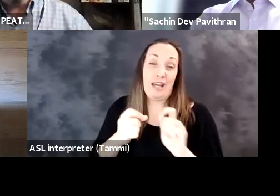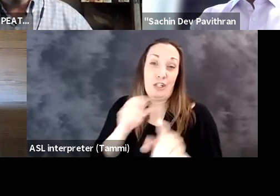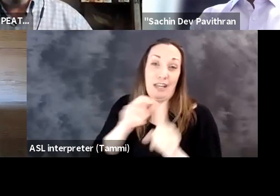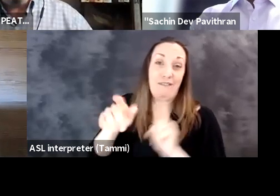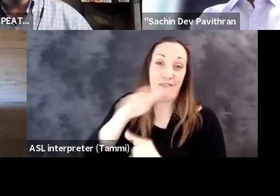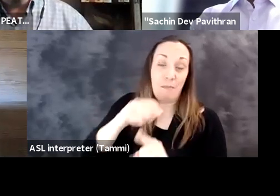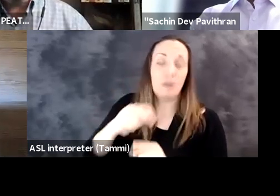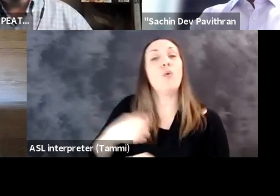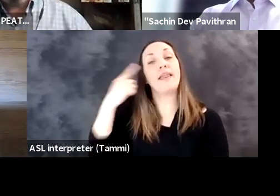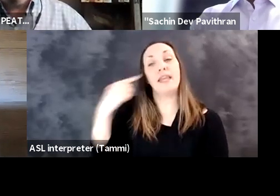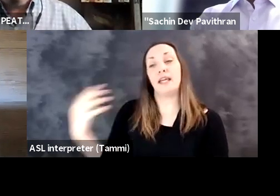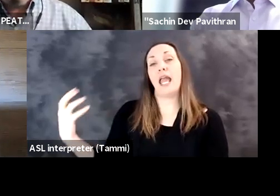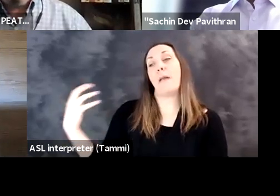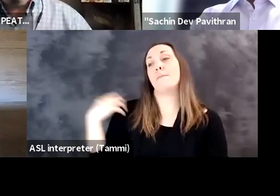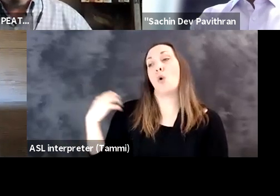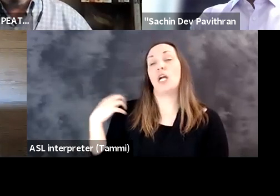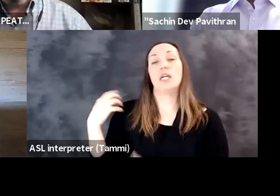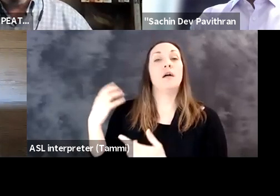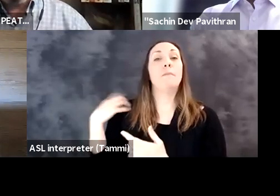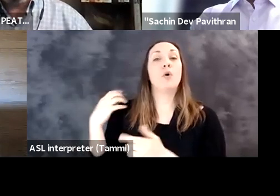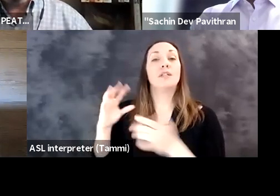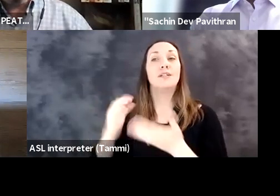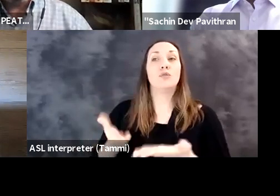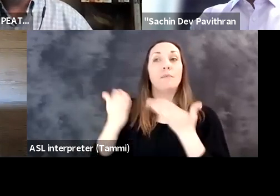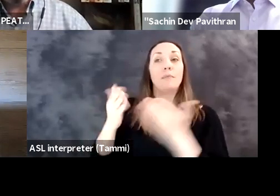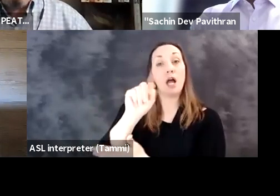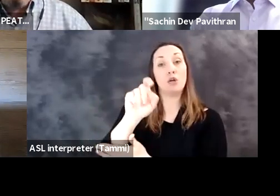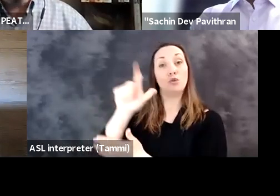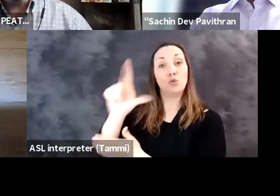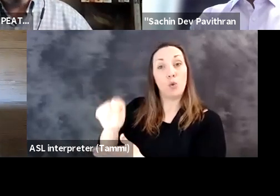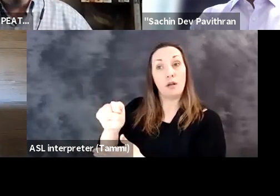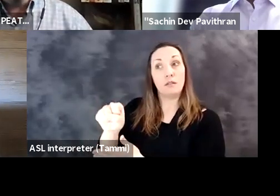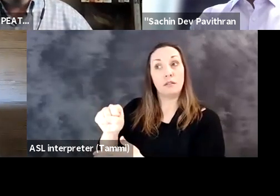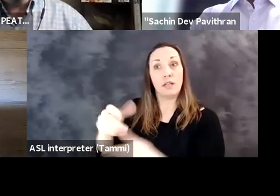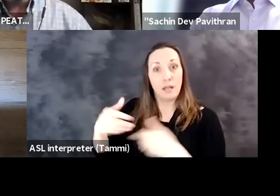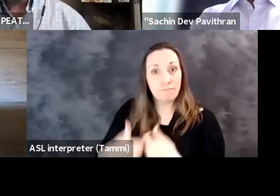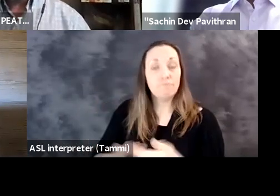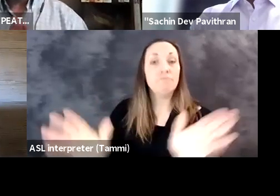changing environment. So I think employers really need to not